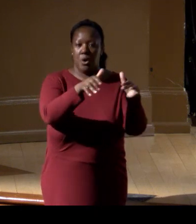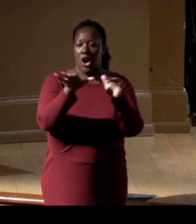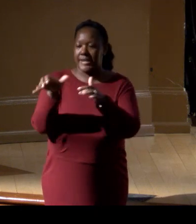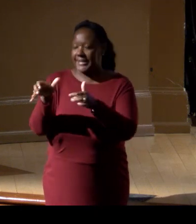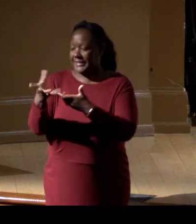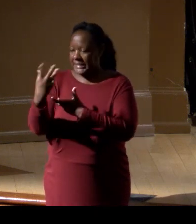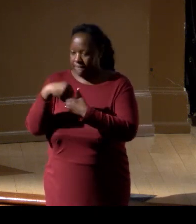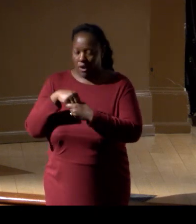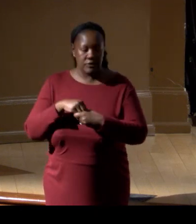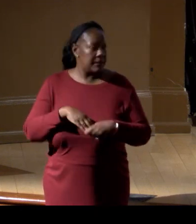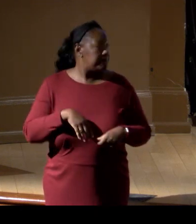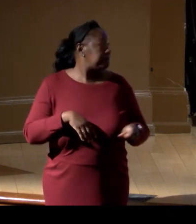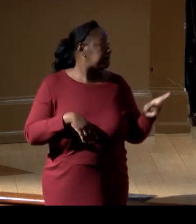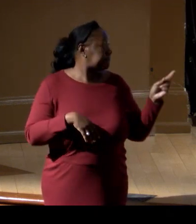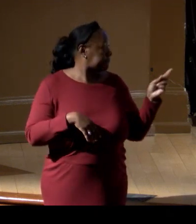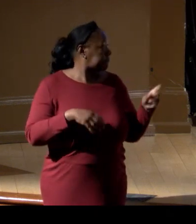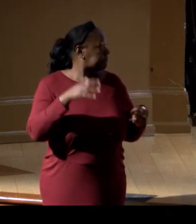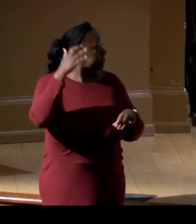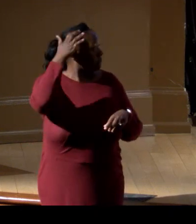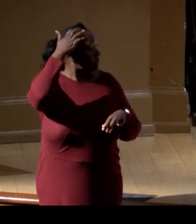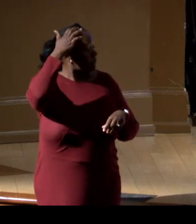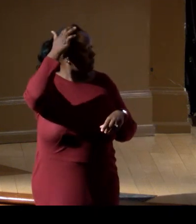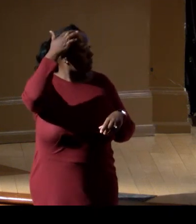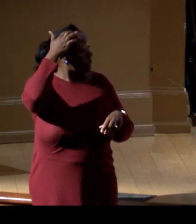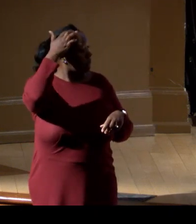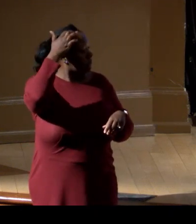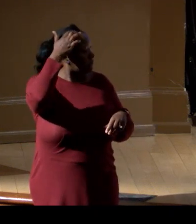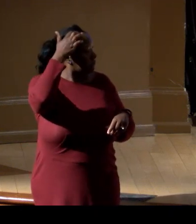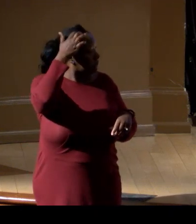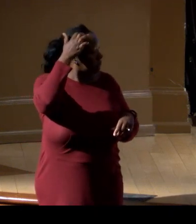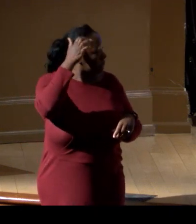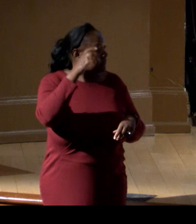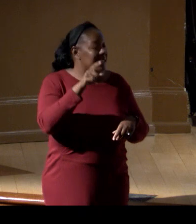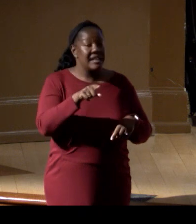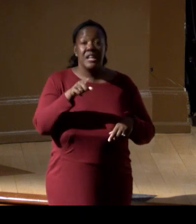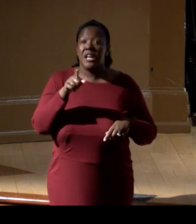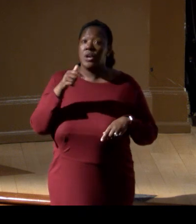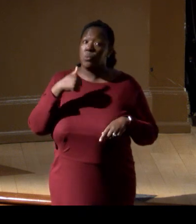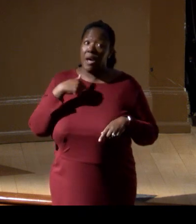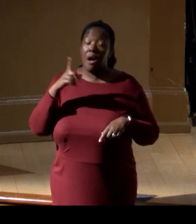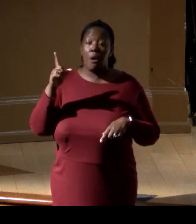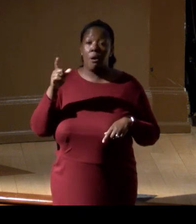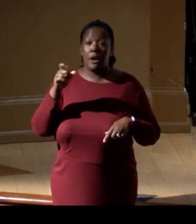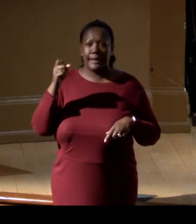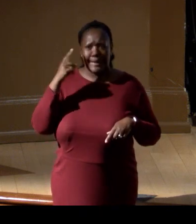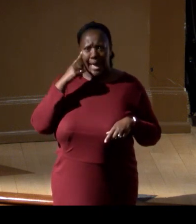Guys, as was pointed out earlier, Steve, Capitol Ocean Week is this week. I mean, you guys should all be leaving here